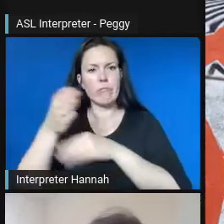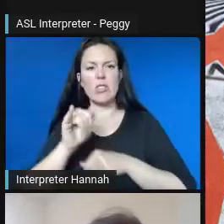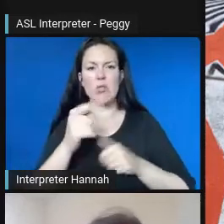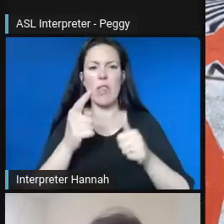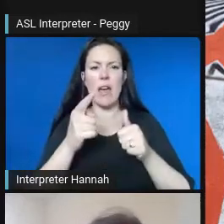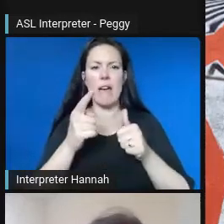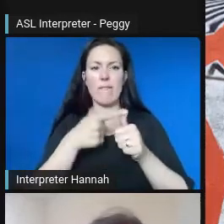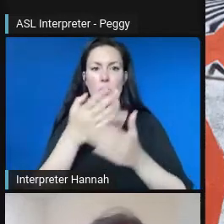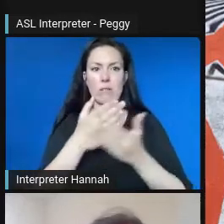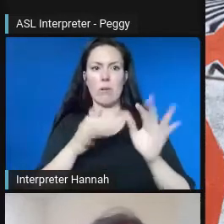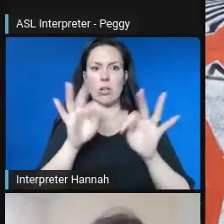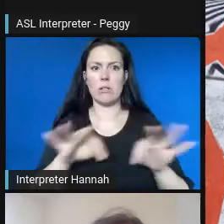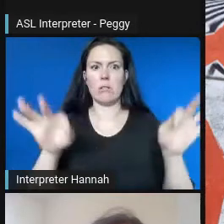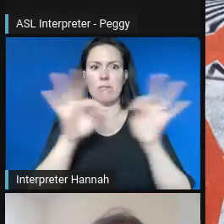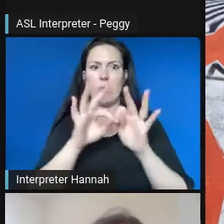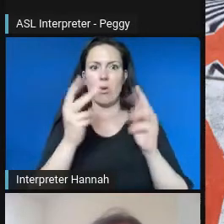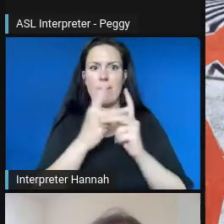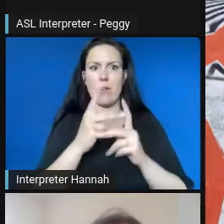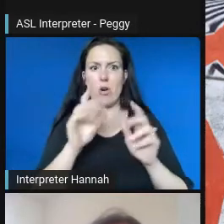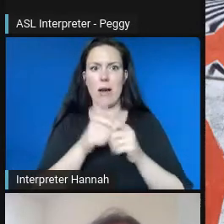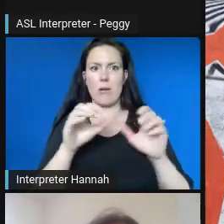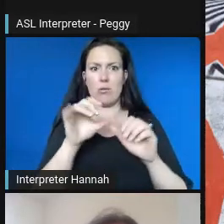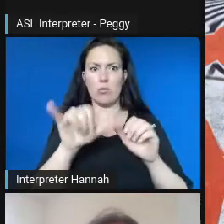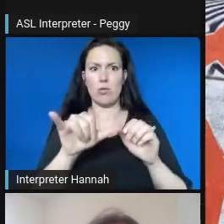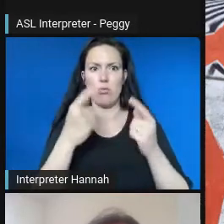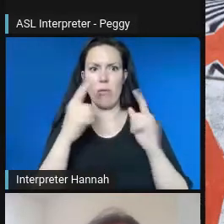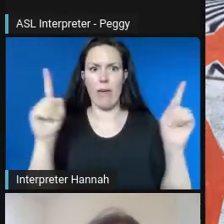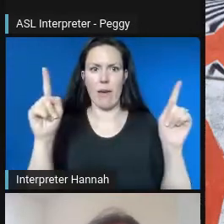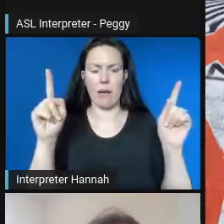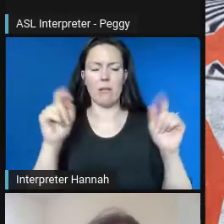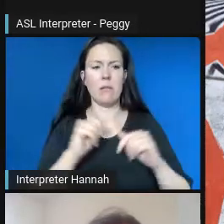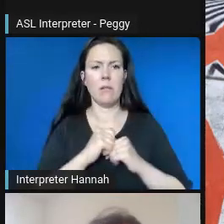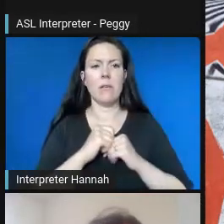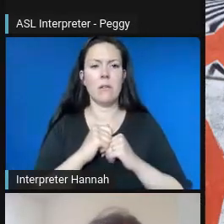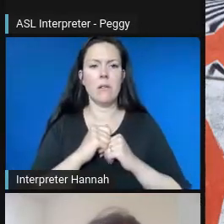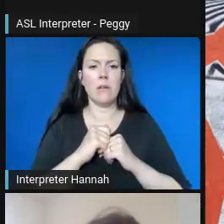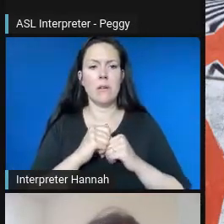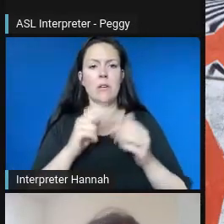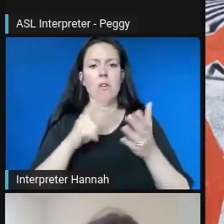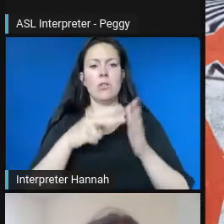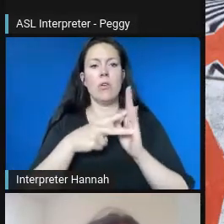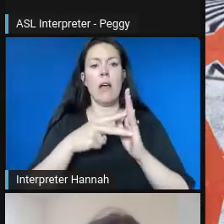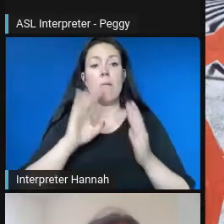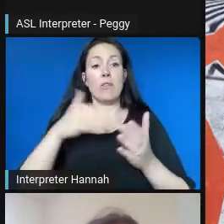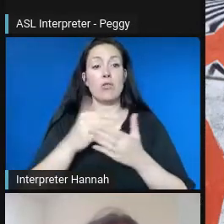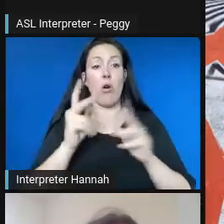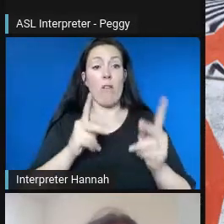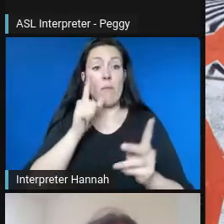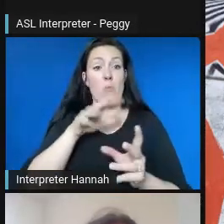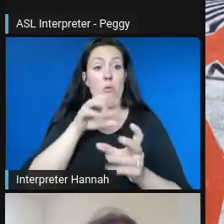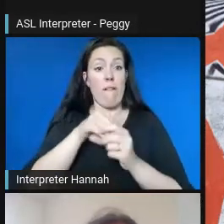We had stakeholders interview several artists, and then